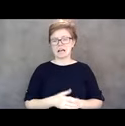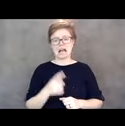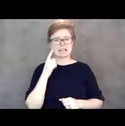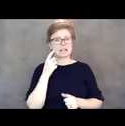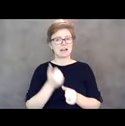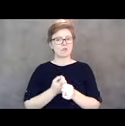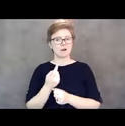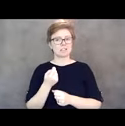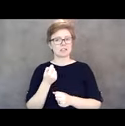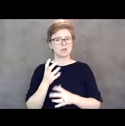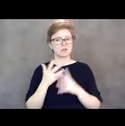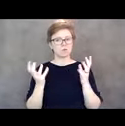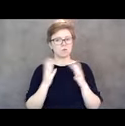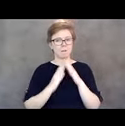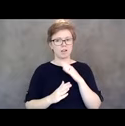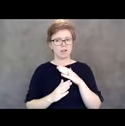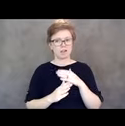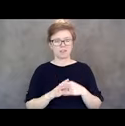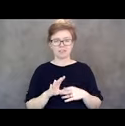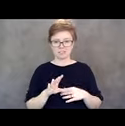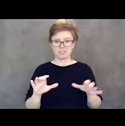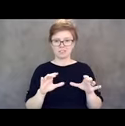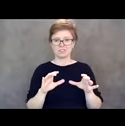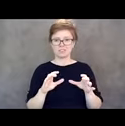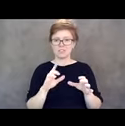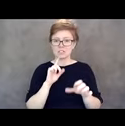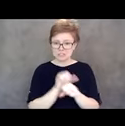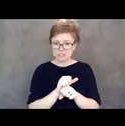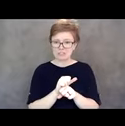There's now a law to protect us in a pandemic and that's incredible.